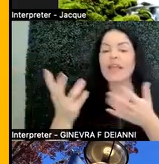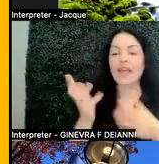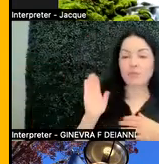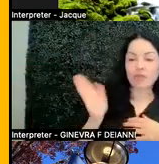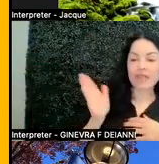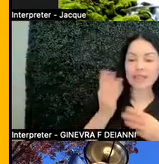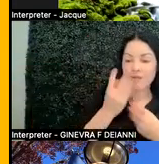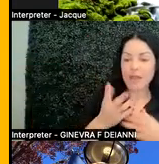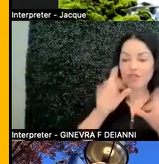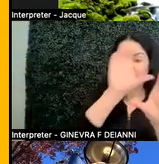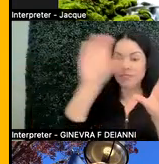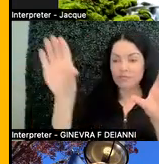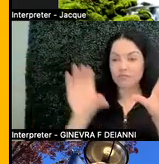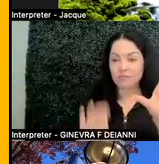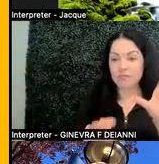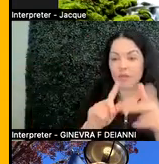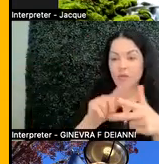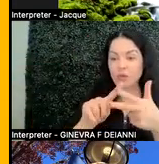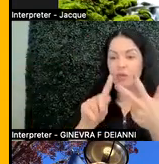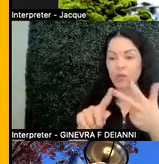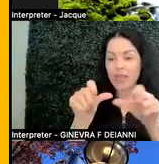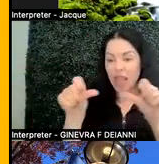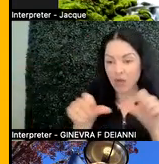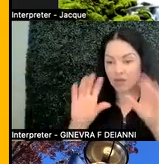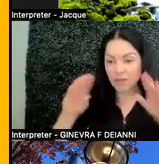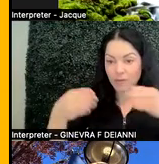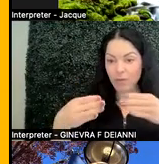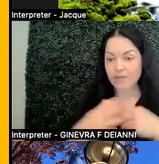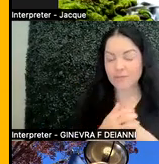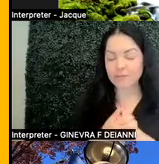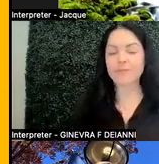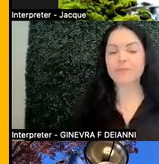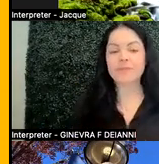that you want to focus on providing multiple options for.